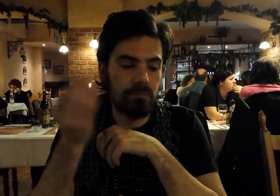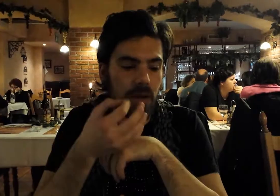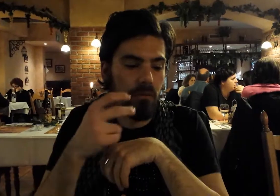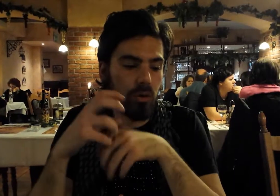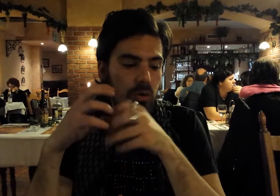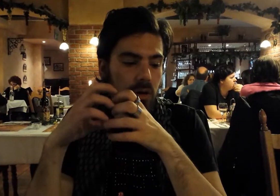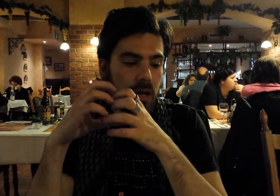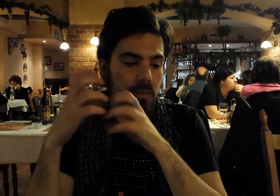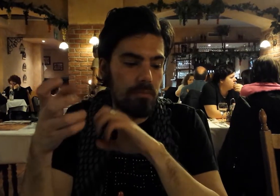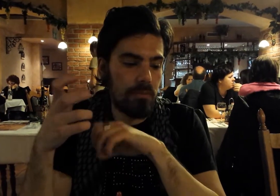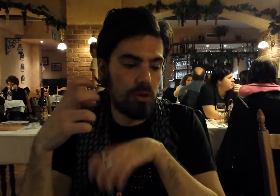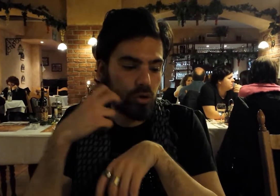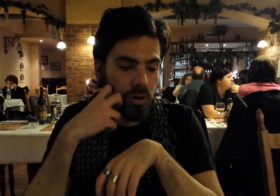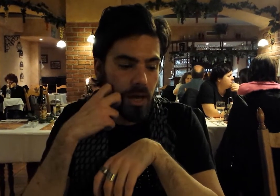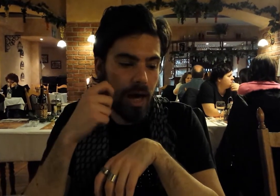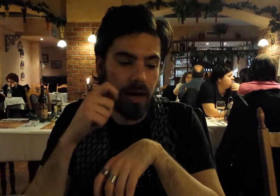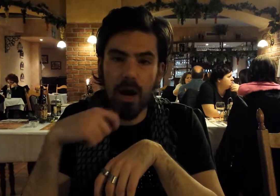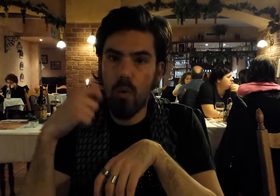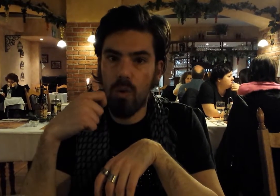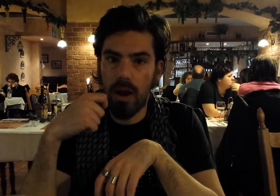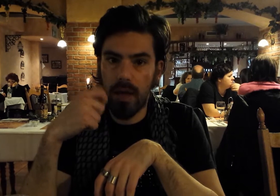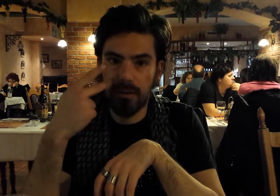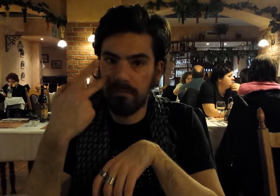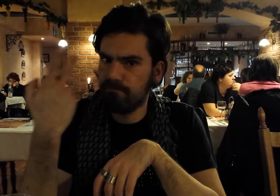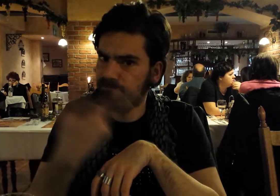came the mixture of Hungarian meat, let's see it.